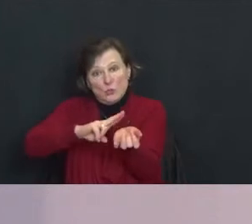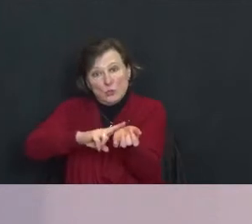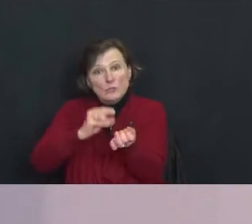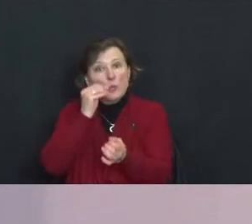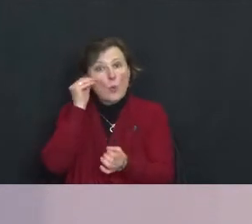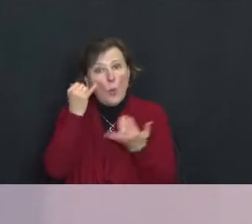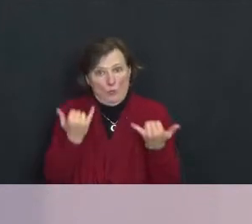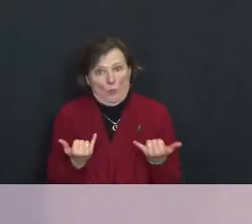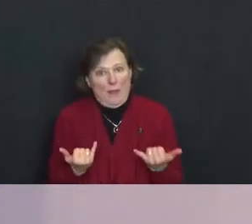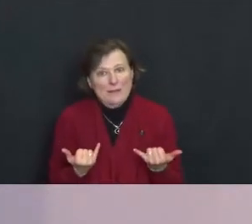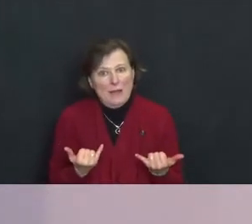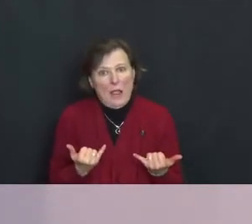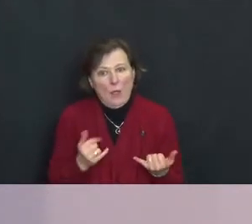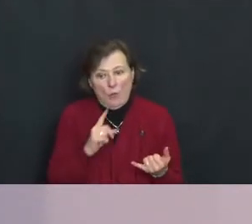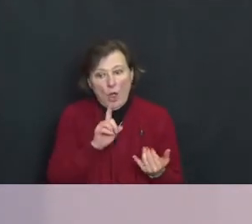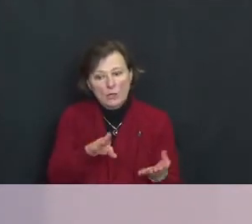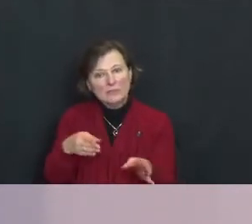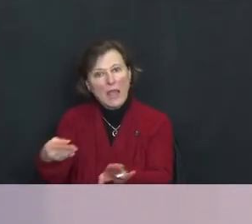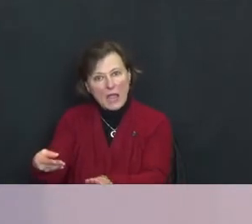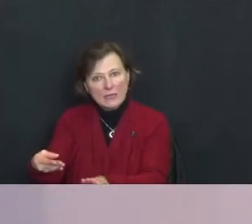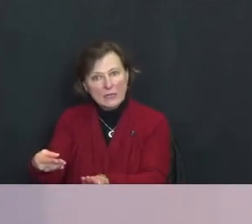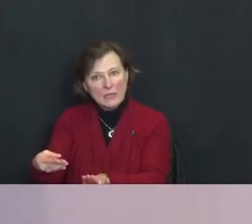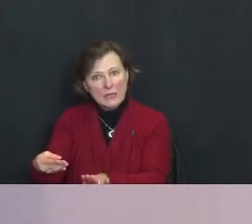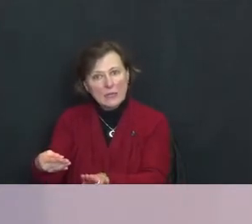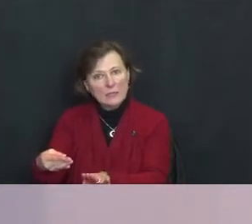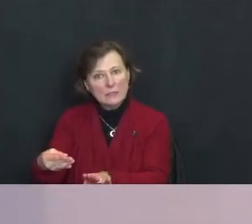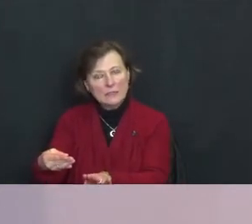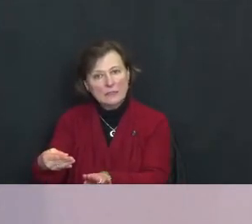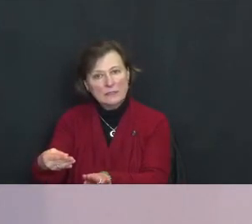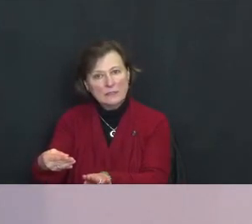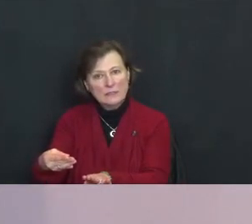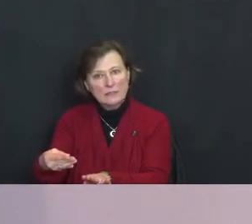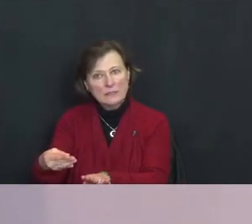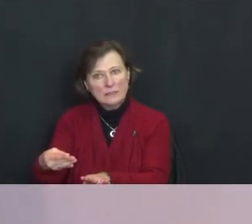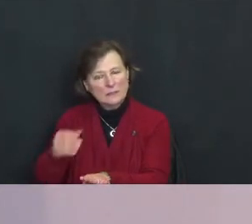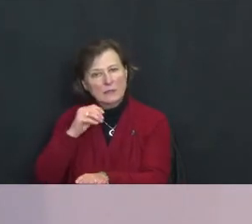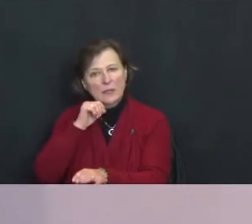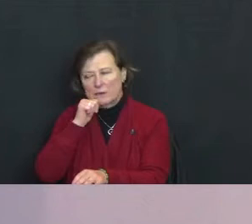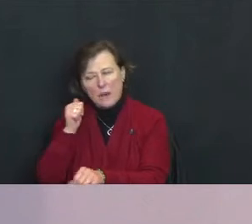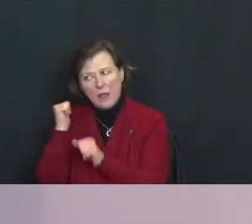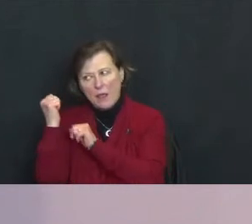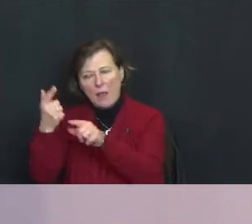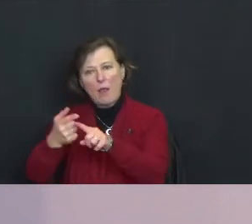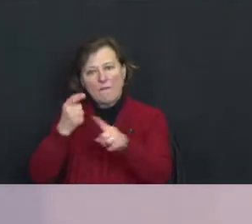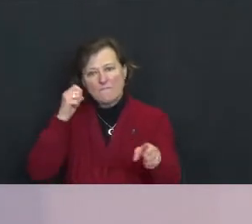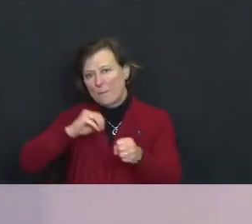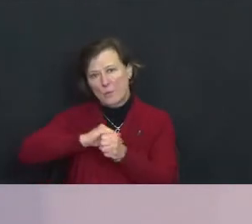dying, not all of them from the Covid-19.